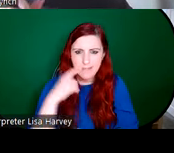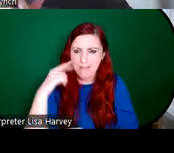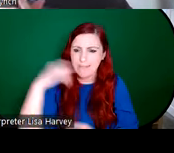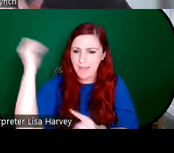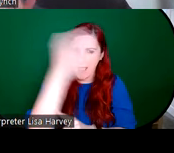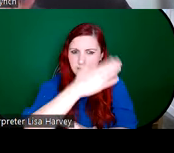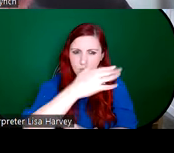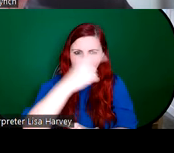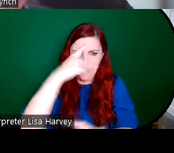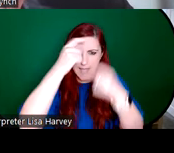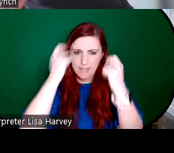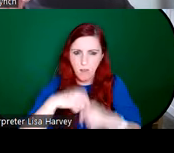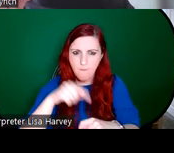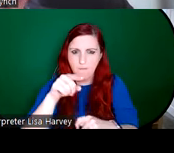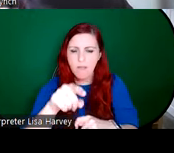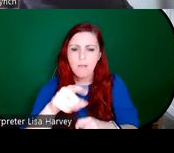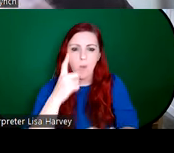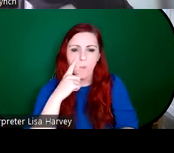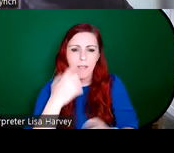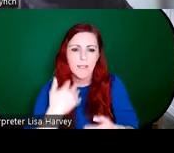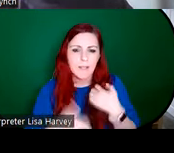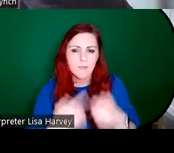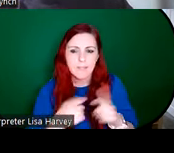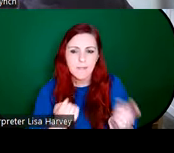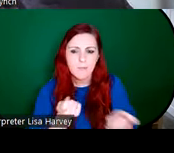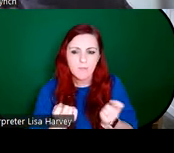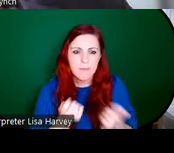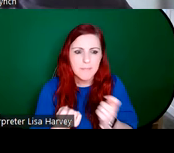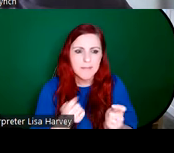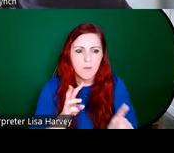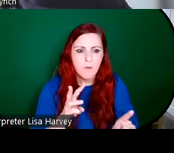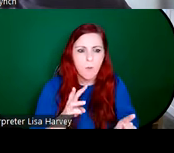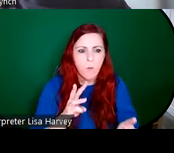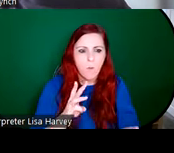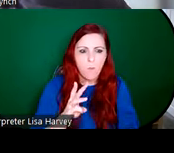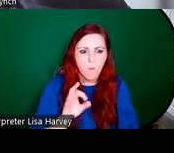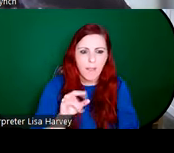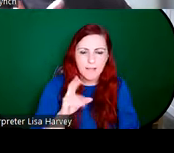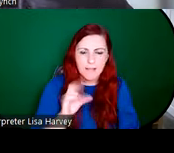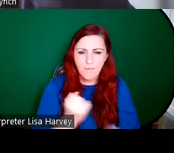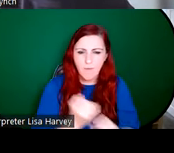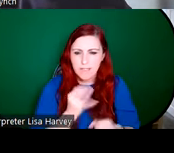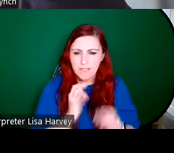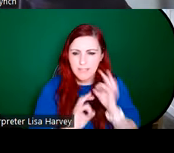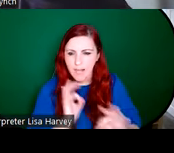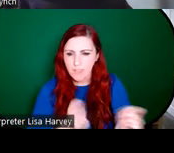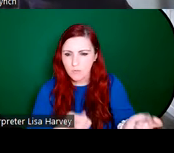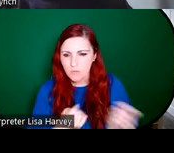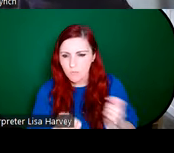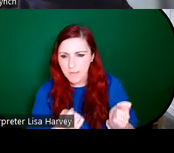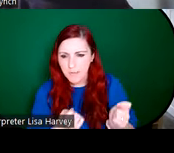treatment. Rhoda has this kind of stylized treatment, flattened kind of effect